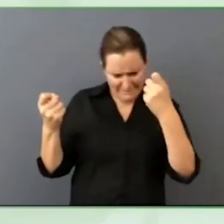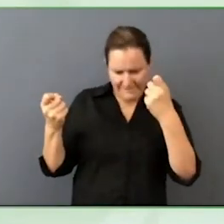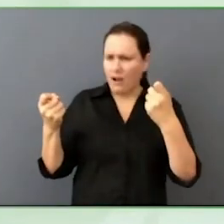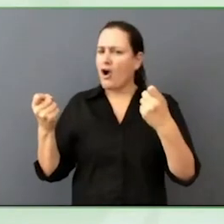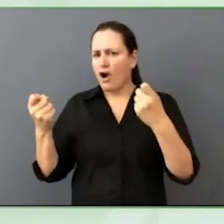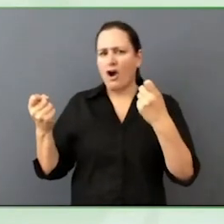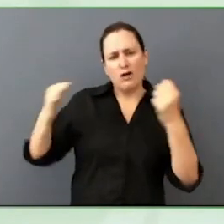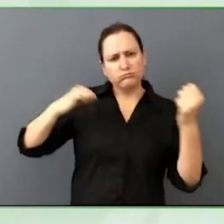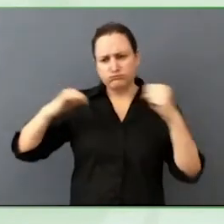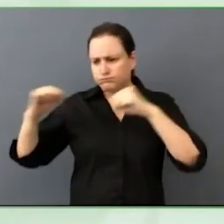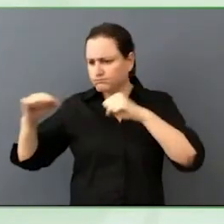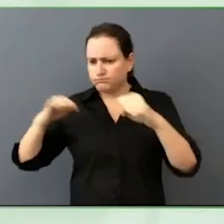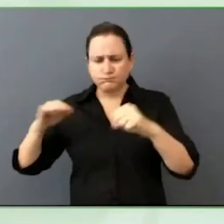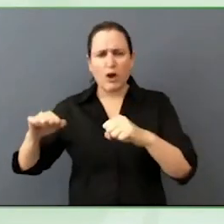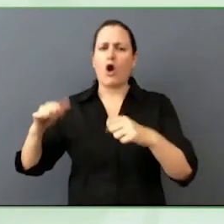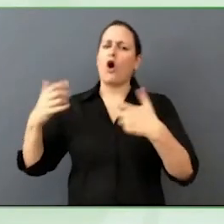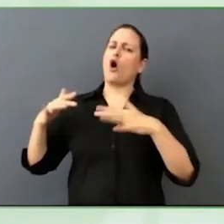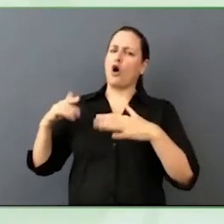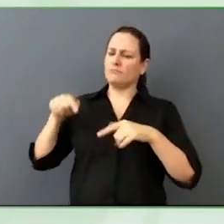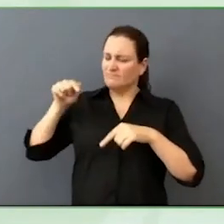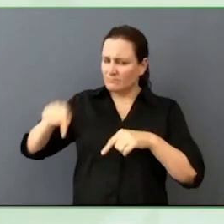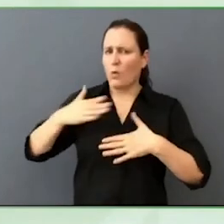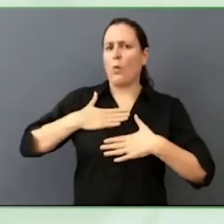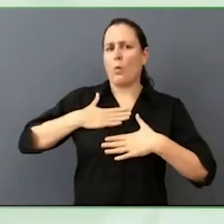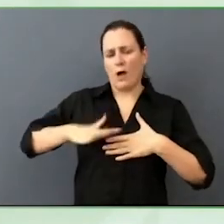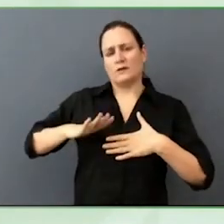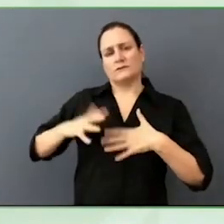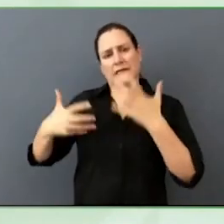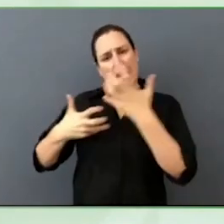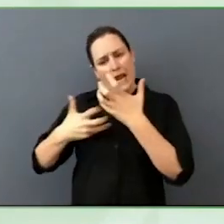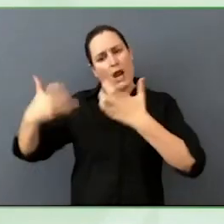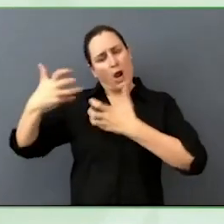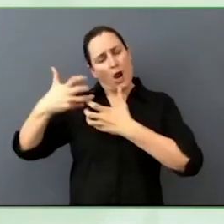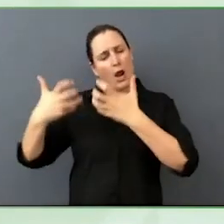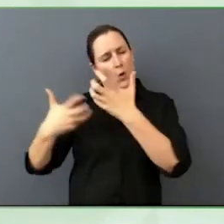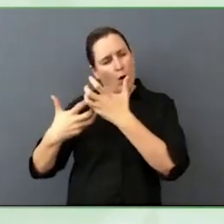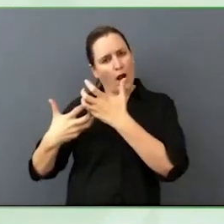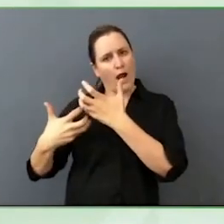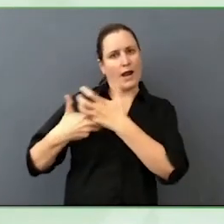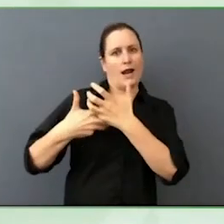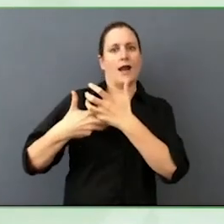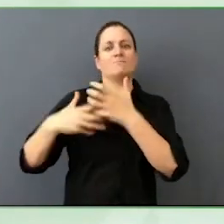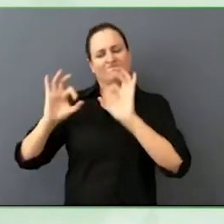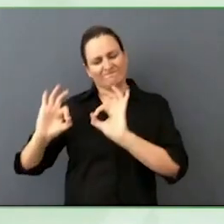You blow me away Mary, you are just so smart.